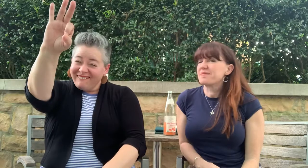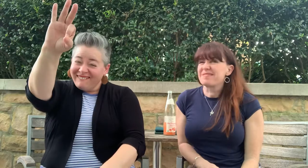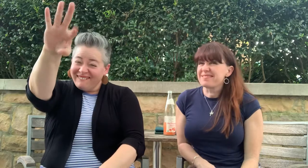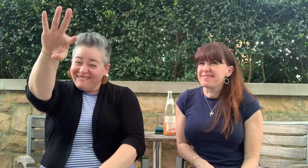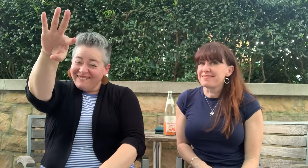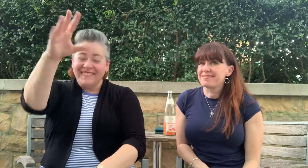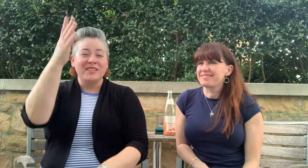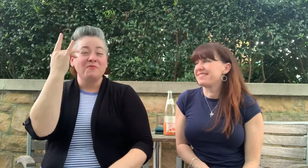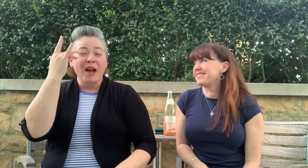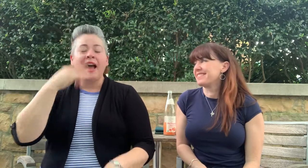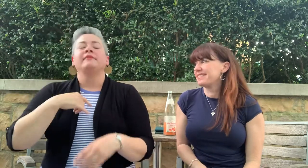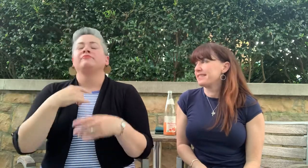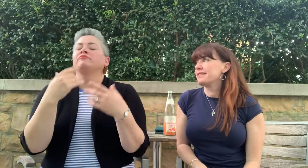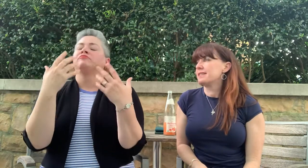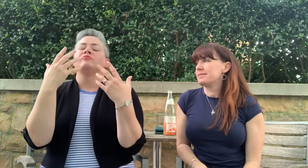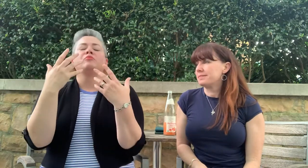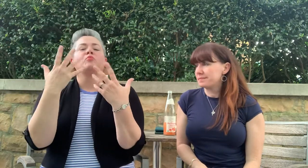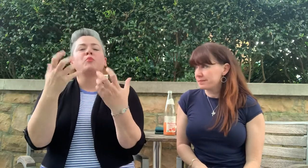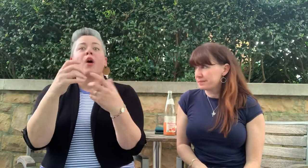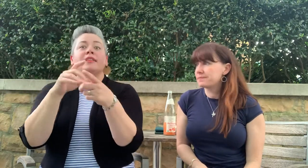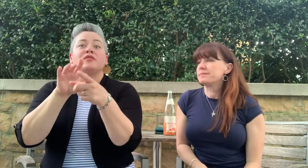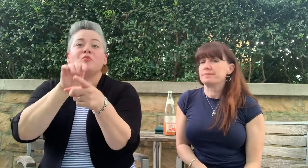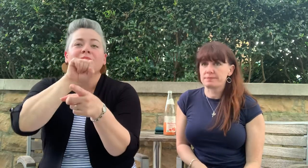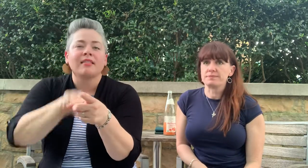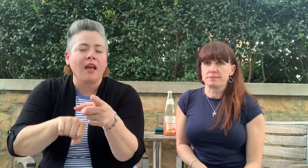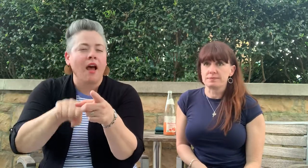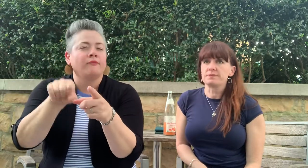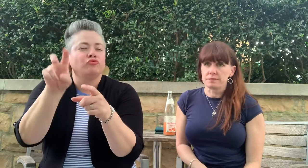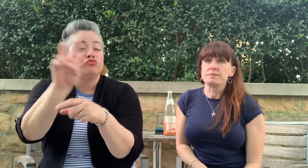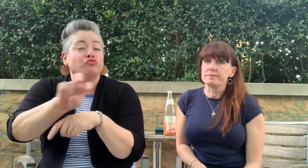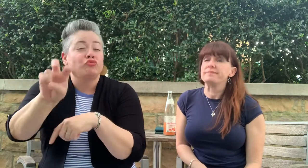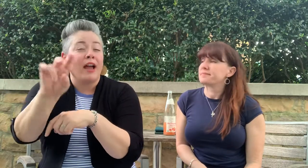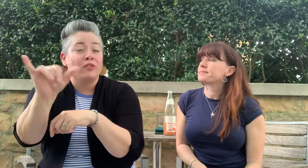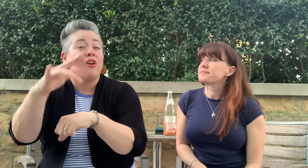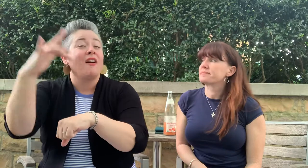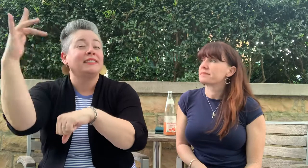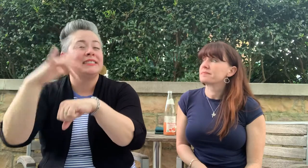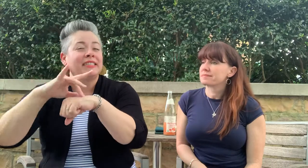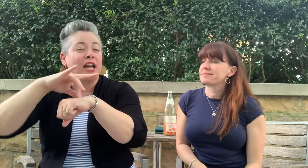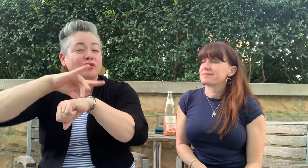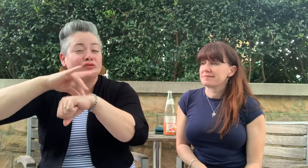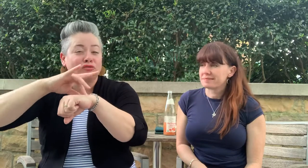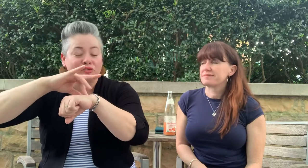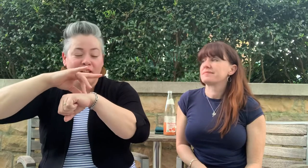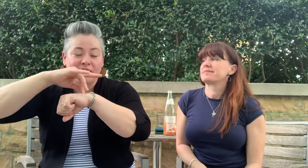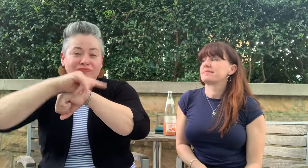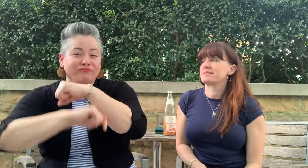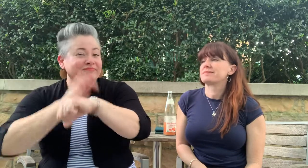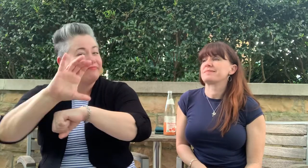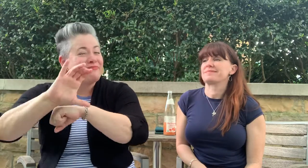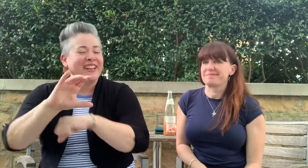with you. Love your travels. See the world! That's our goal: accessible travels!